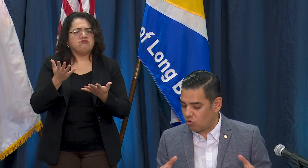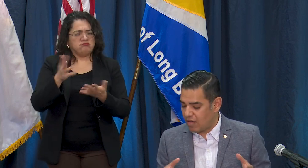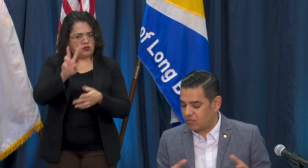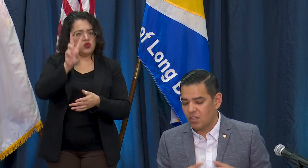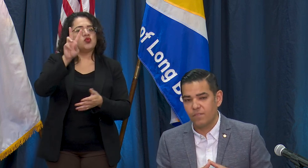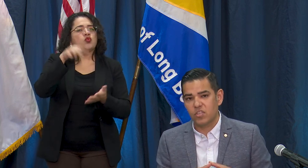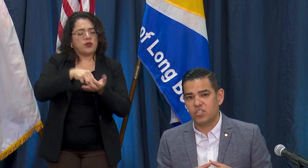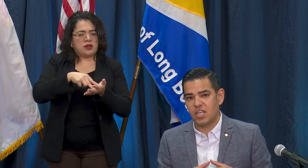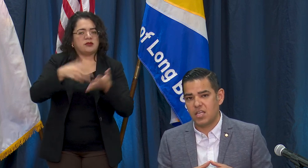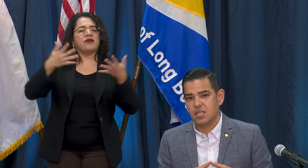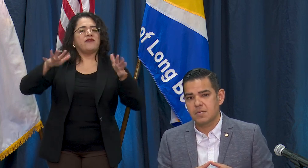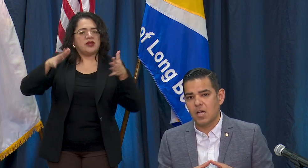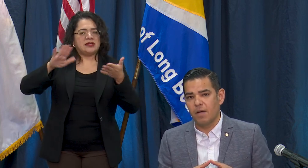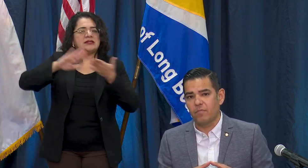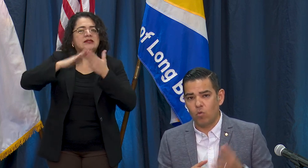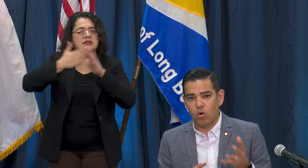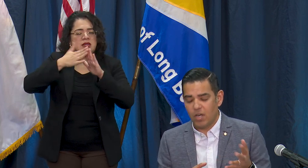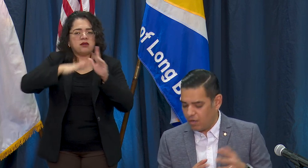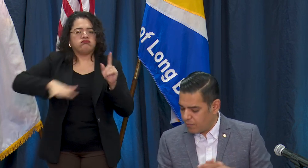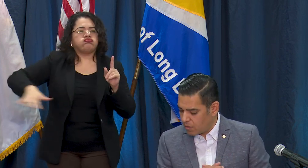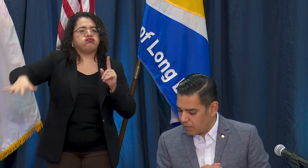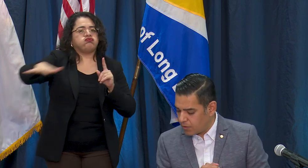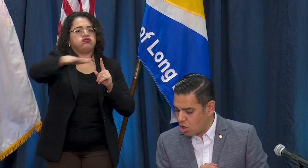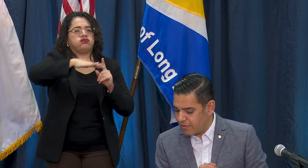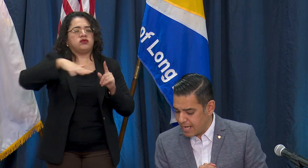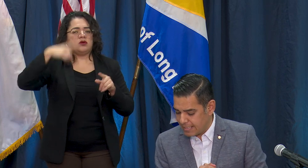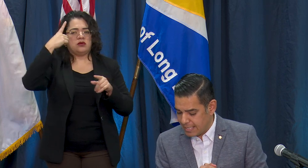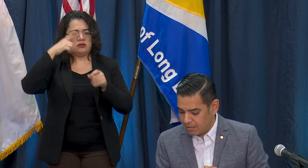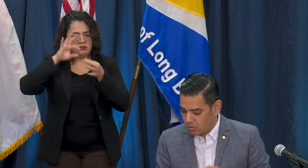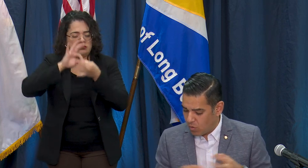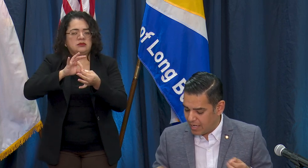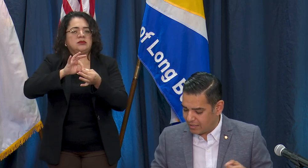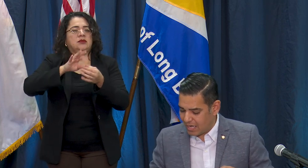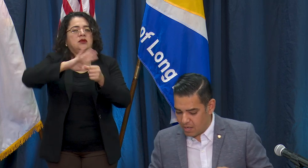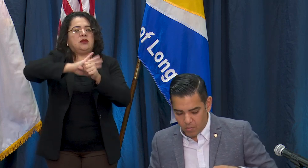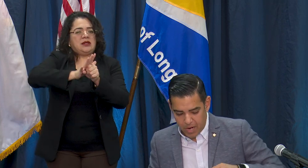across the city for COVID-19 so I wanted to get that number